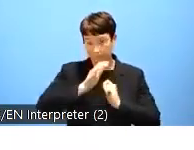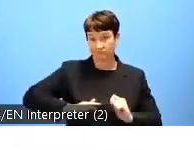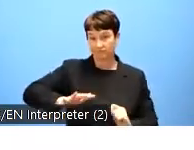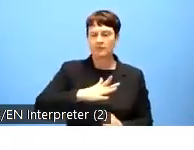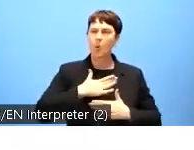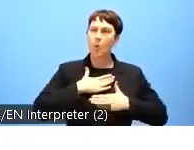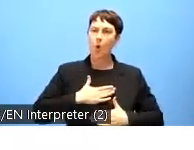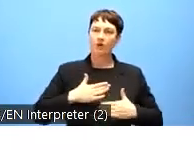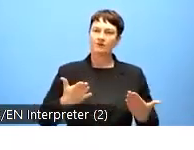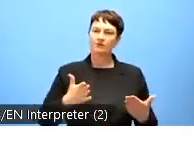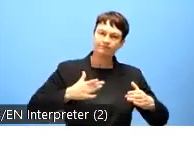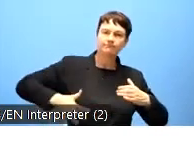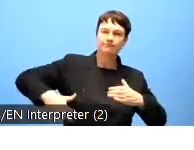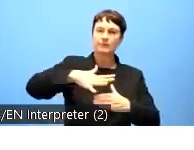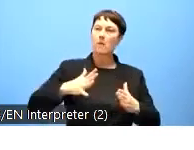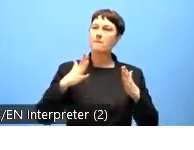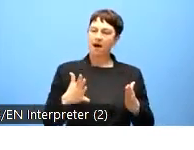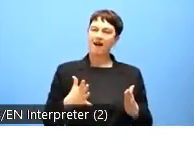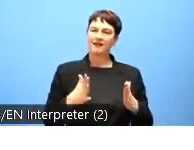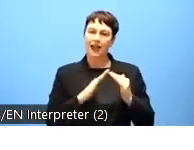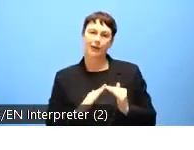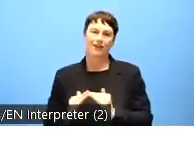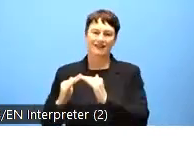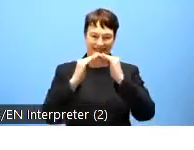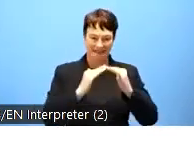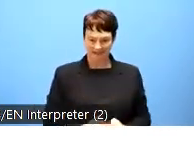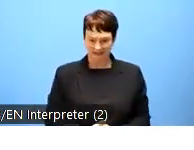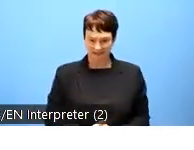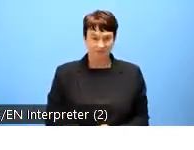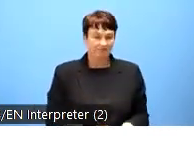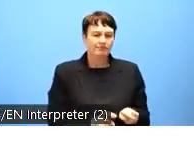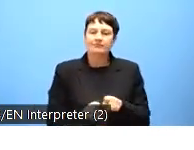our our president Ursula von der Leyen said, a Union where everyone can enjoy all the same